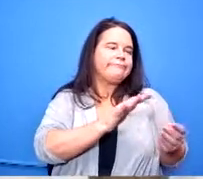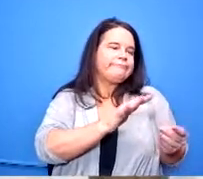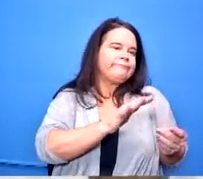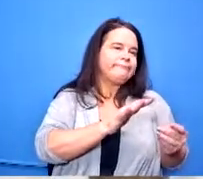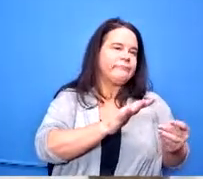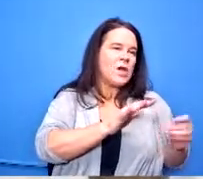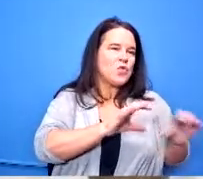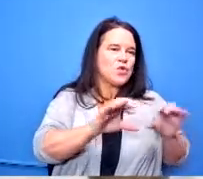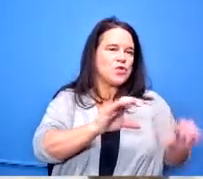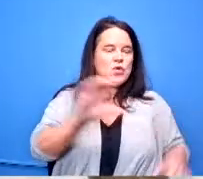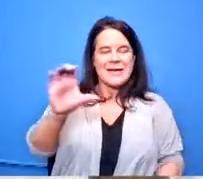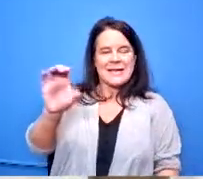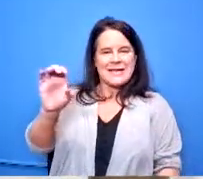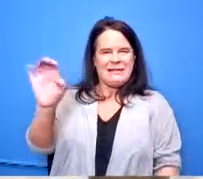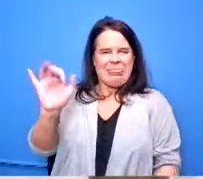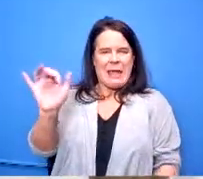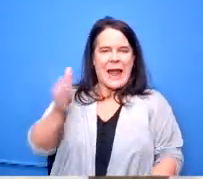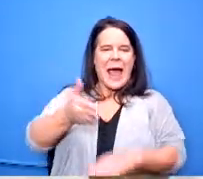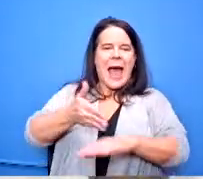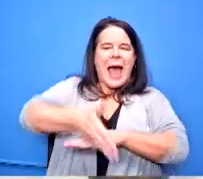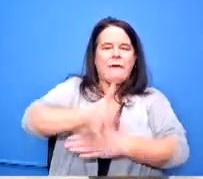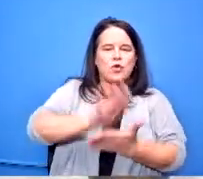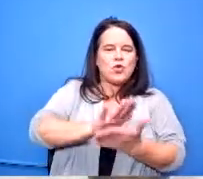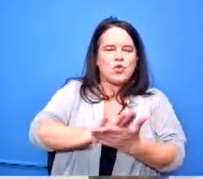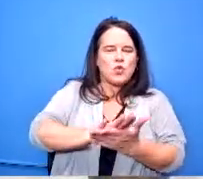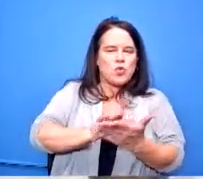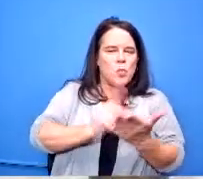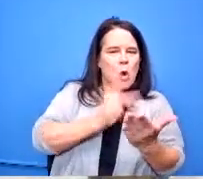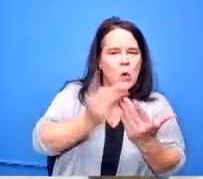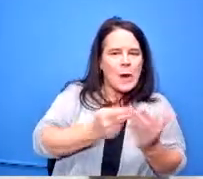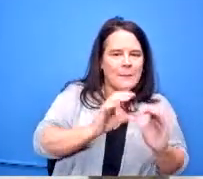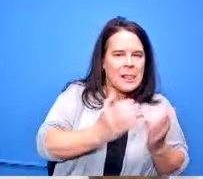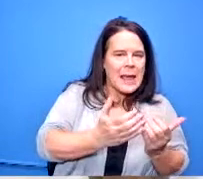for it but they're it's an after-school thing so is there a way and this might go